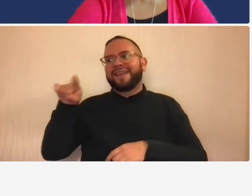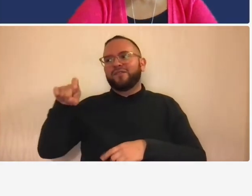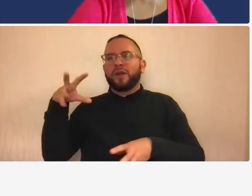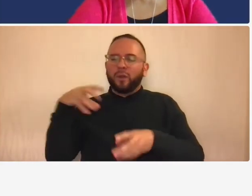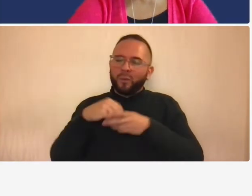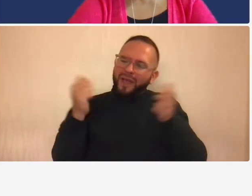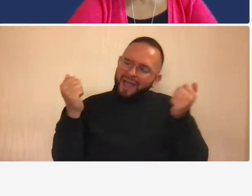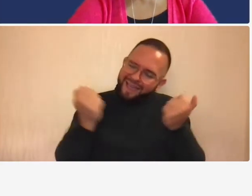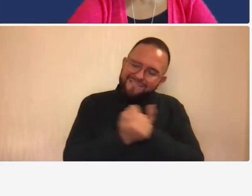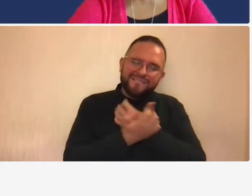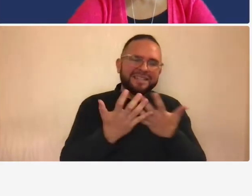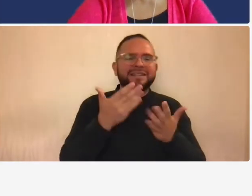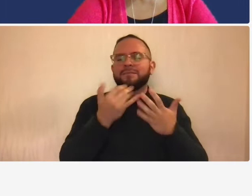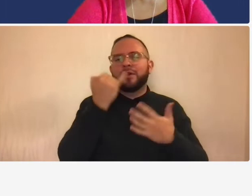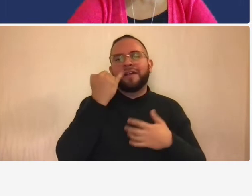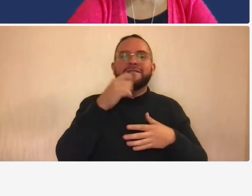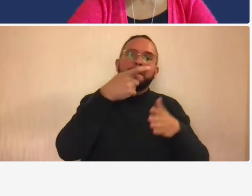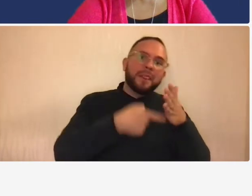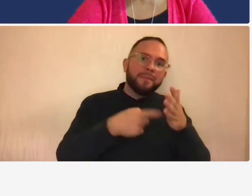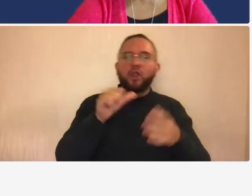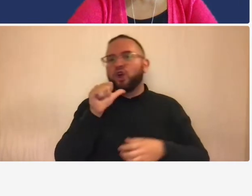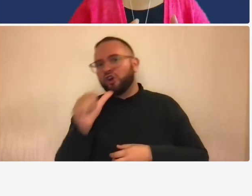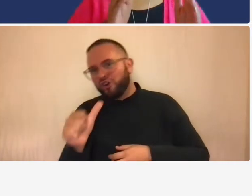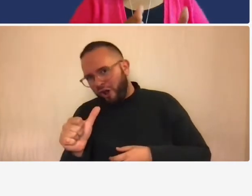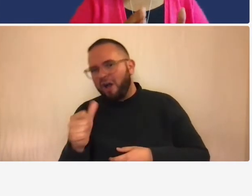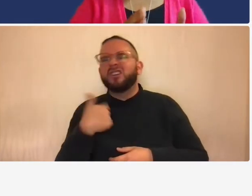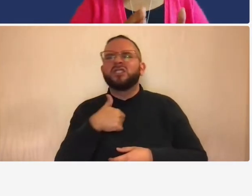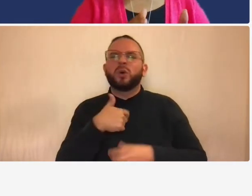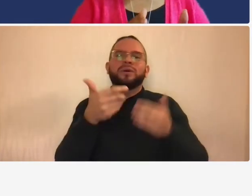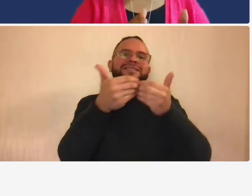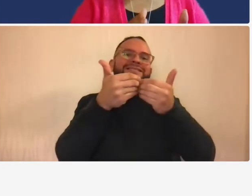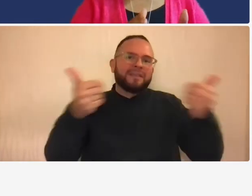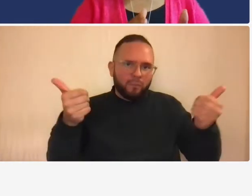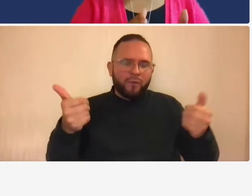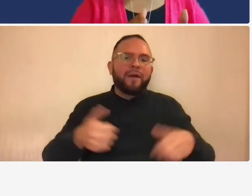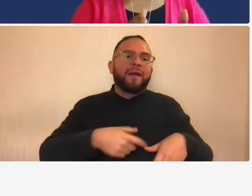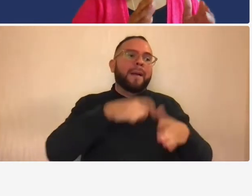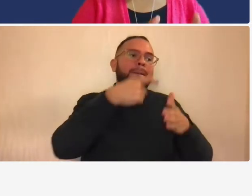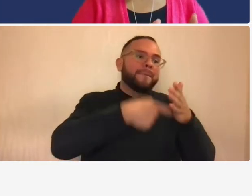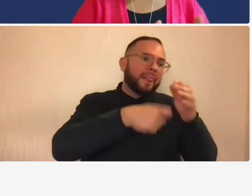or not it's billable or not so we're separating this from cost so you're maintaining your cost